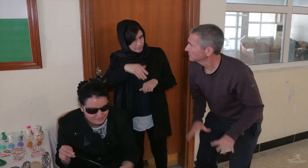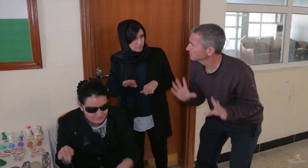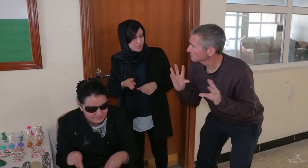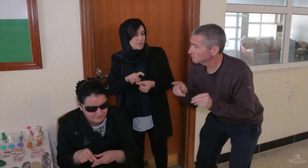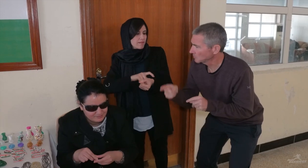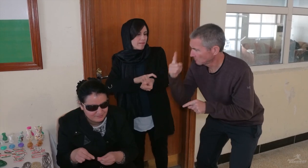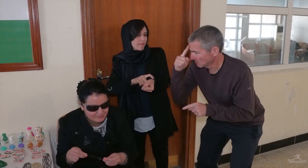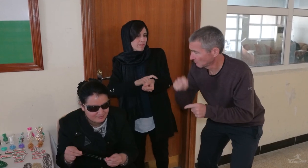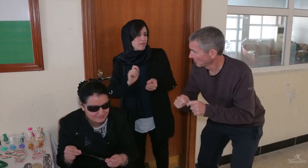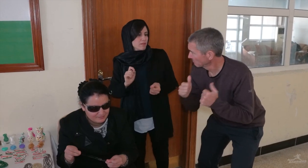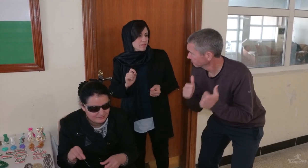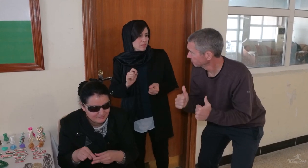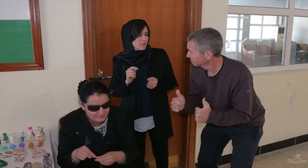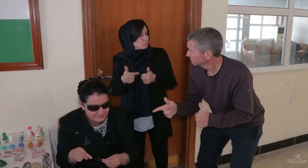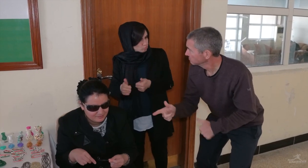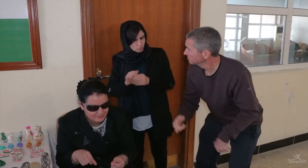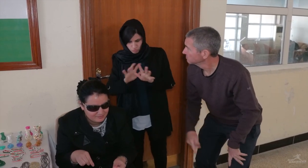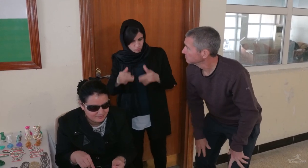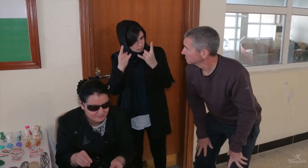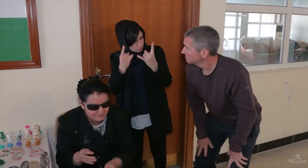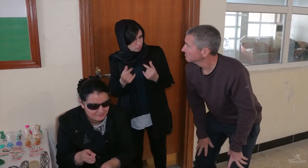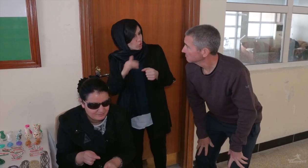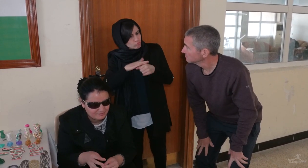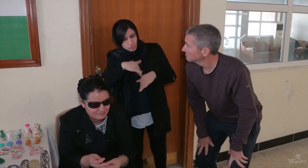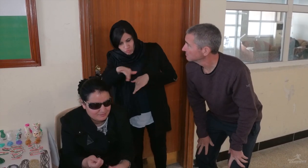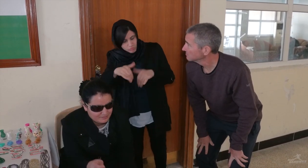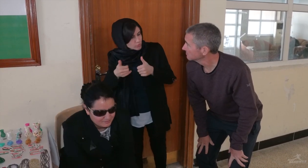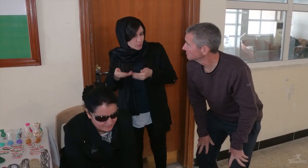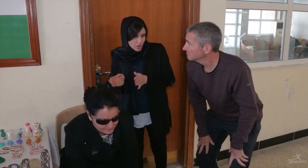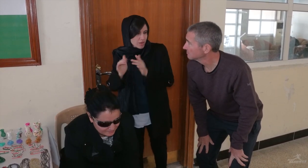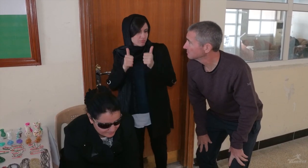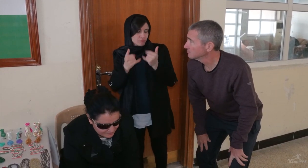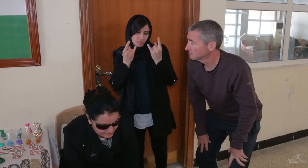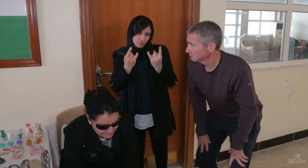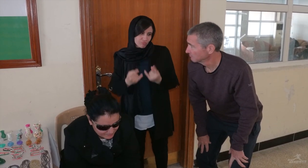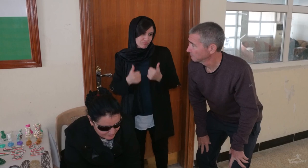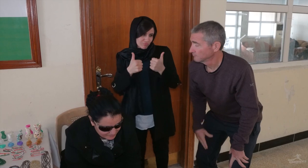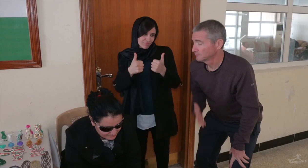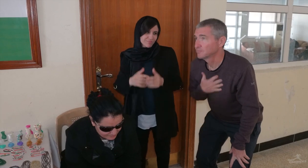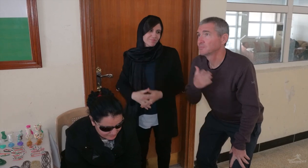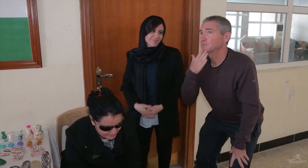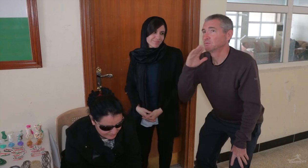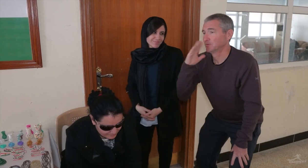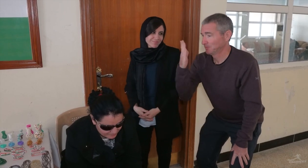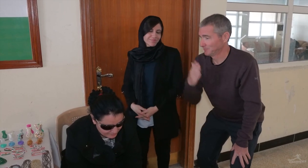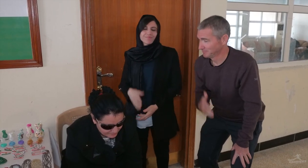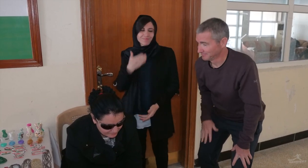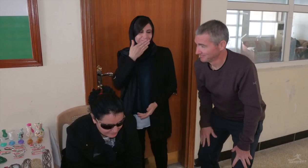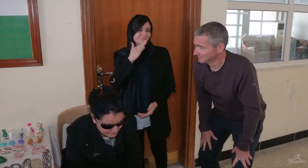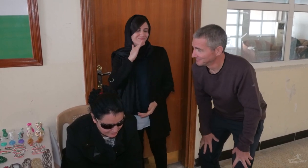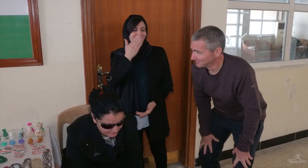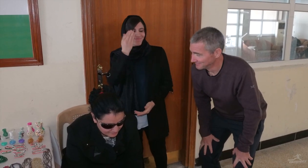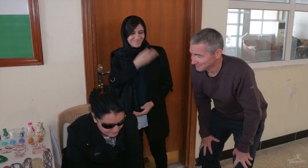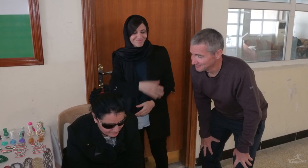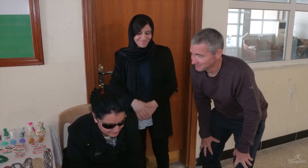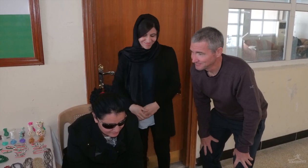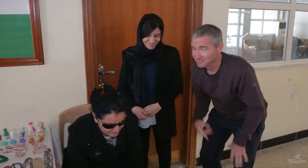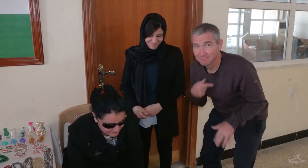That's how she lost her vision, but she has a great talent. Her health is in great shape. Inshallah (God willing)